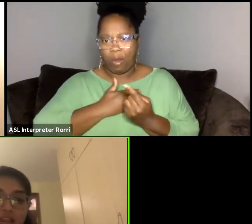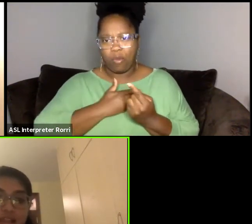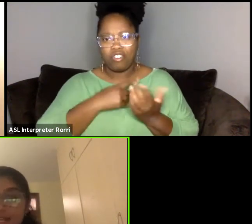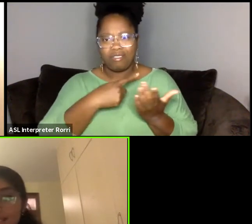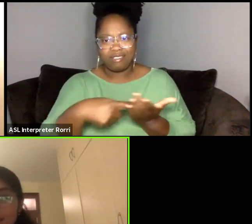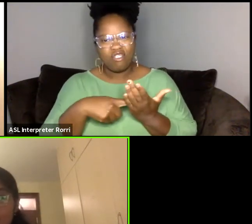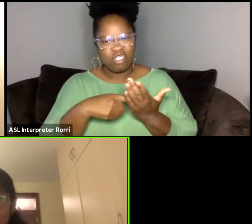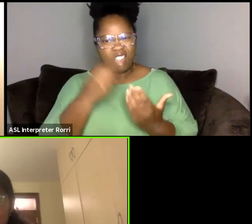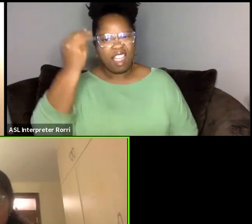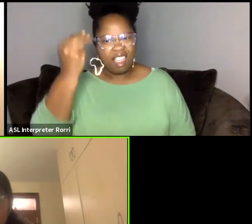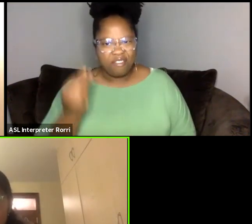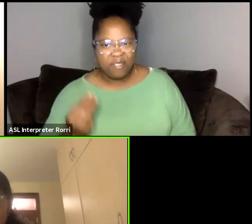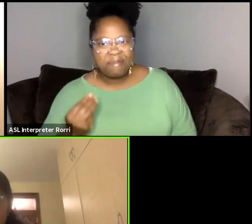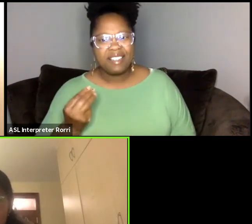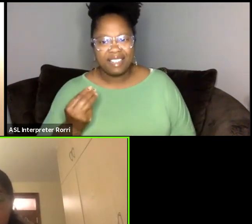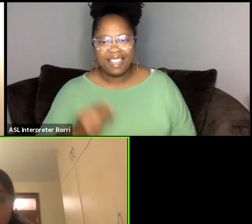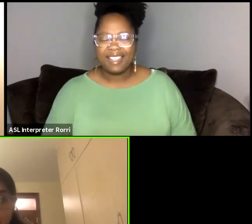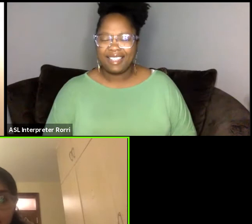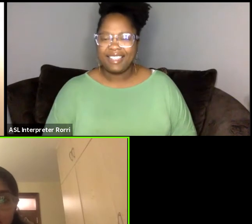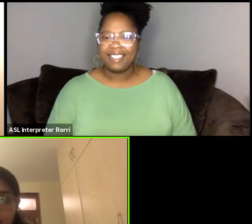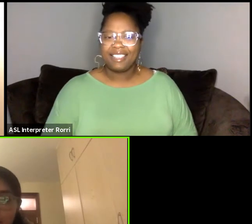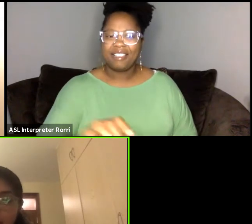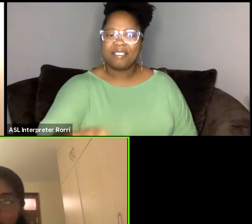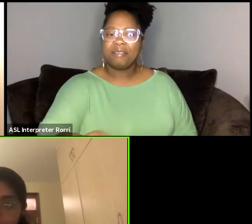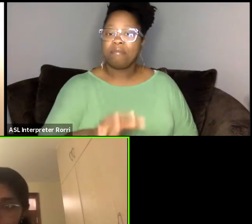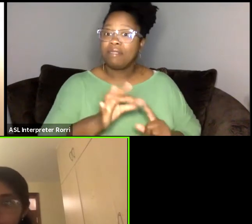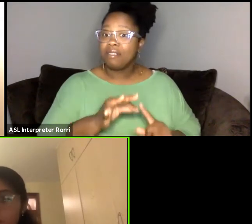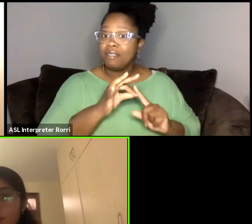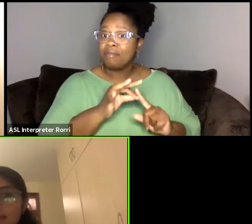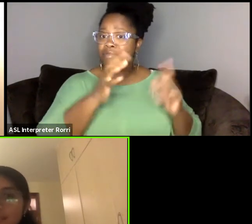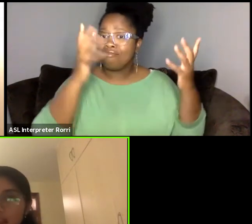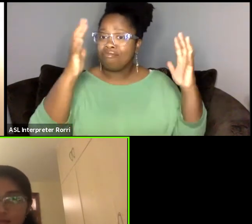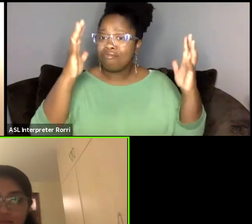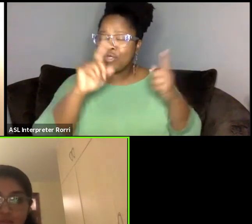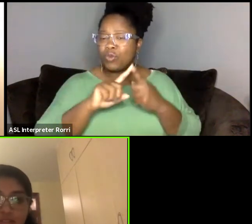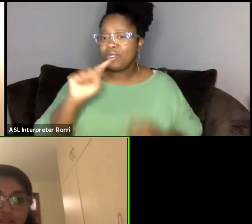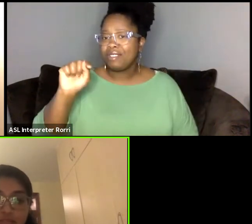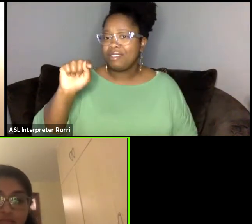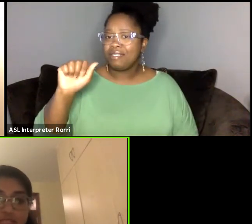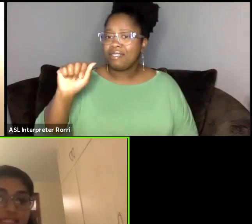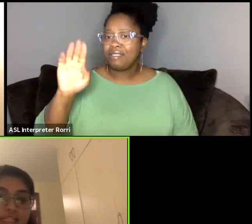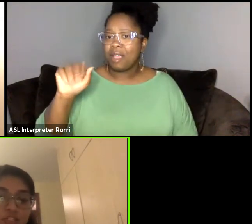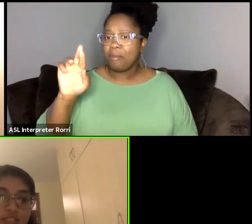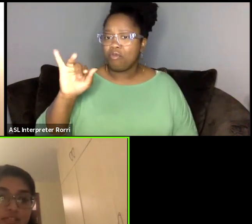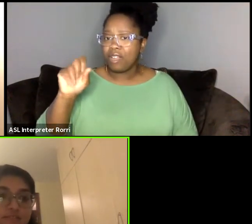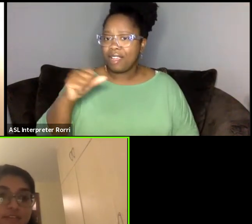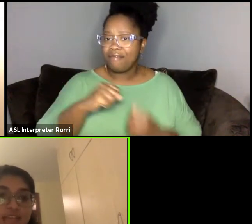I'd like to give a special shout-out to the Tebere Arts Foundation, the Nairobi Musical Theatre Initiative,